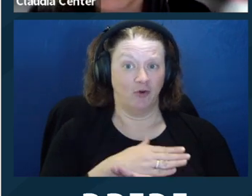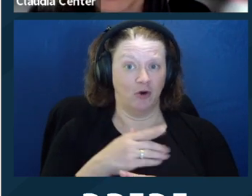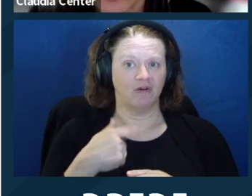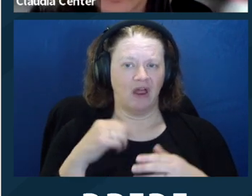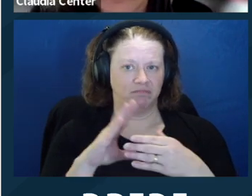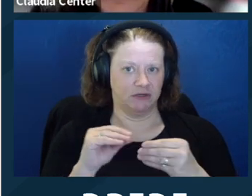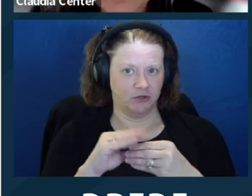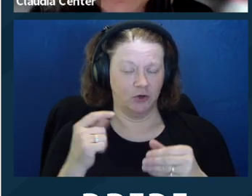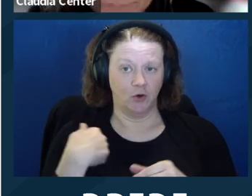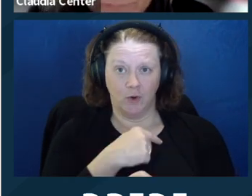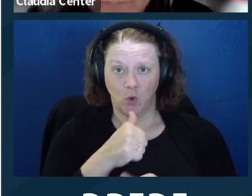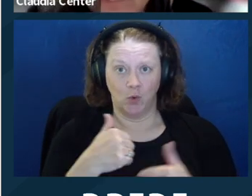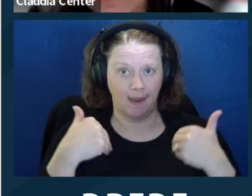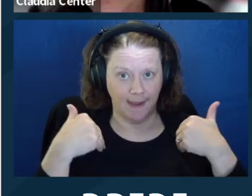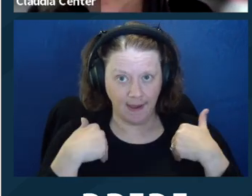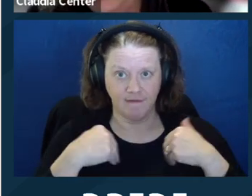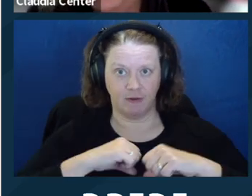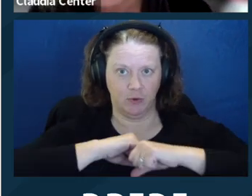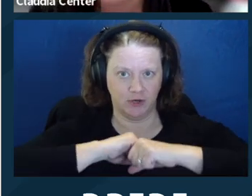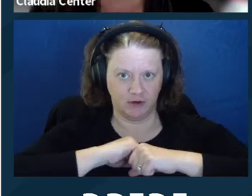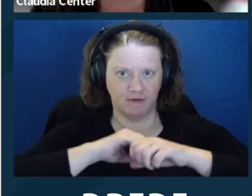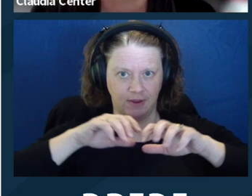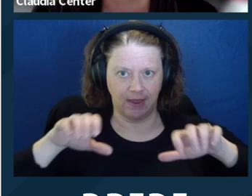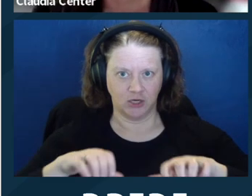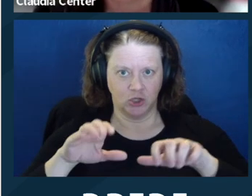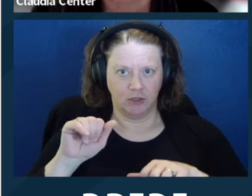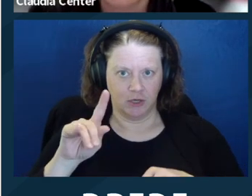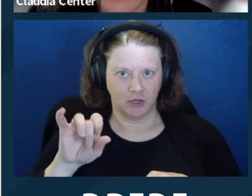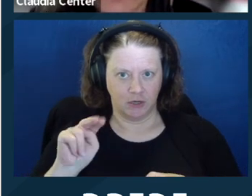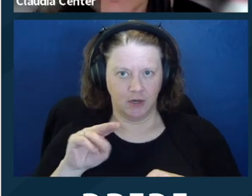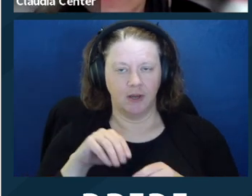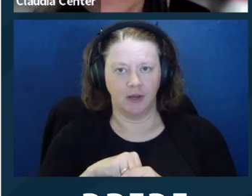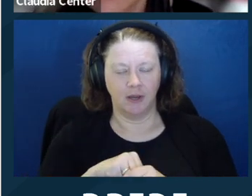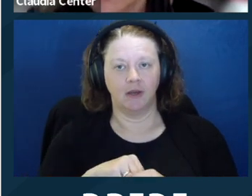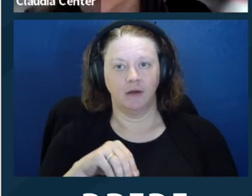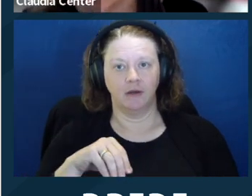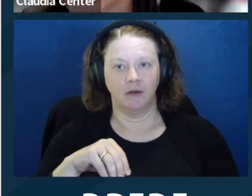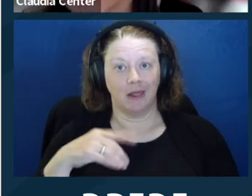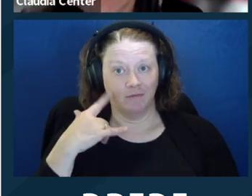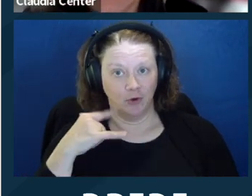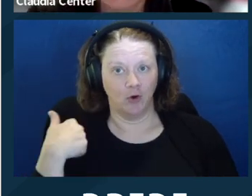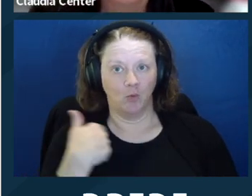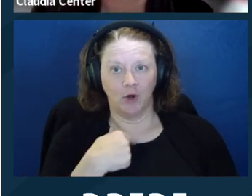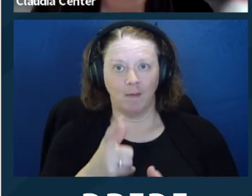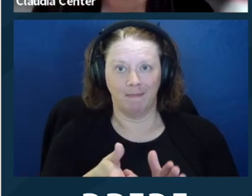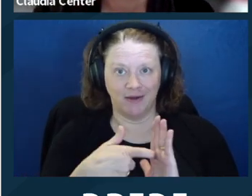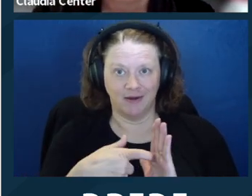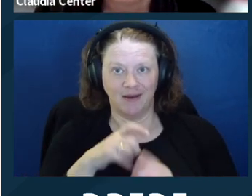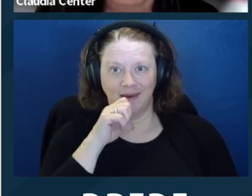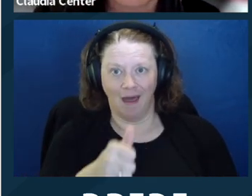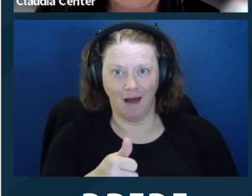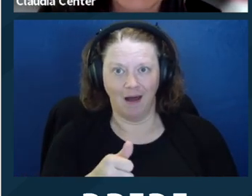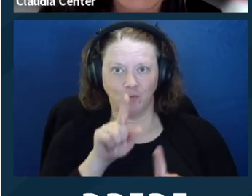nonreporters. So what can you do in California if you think your client has diminished capacity